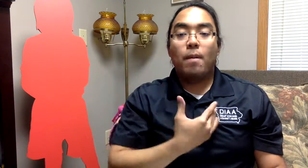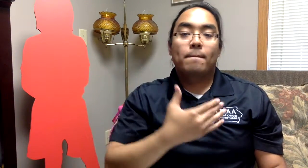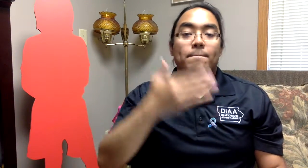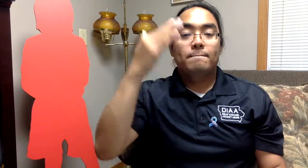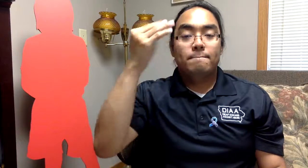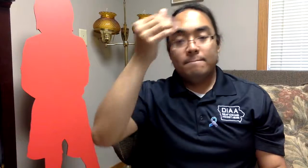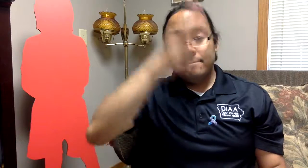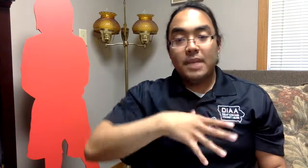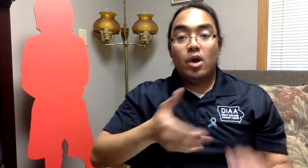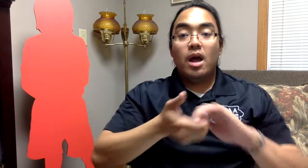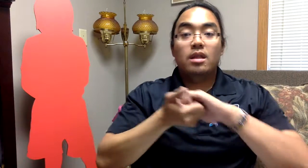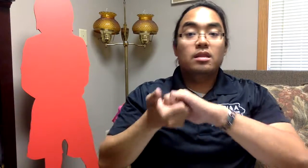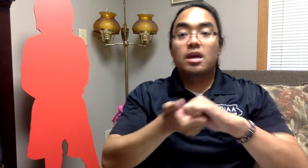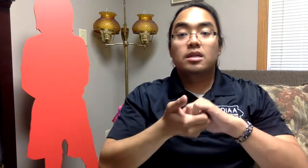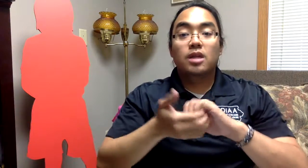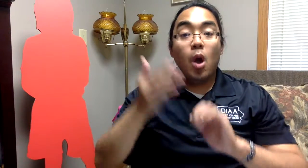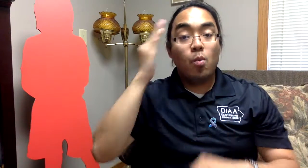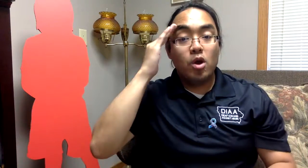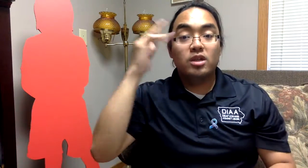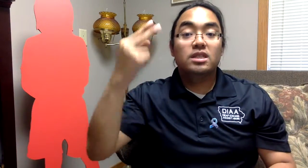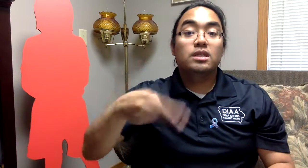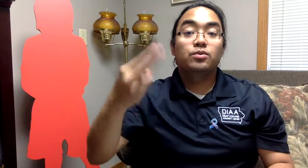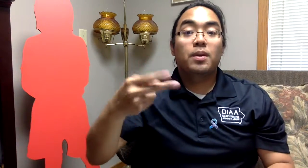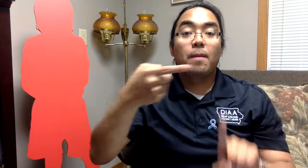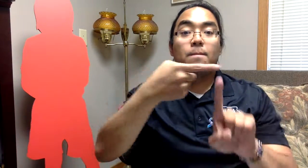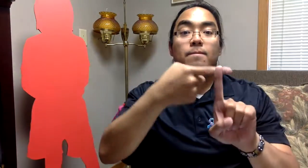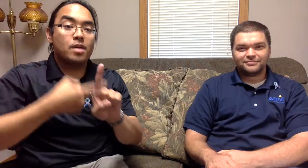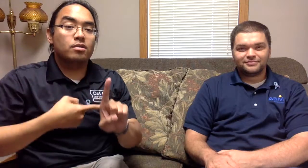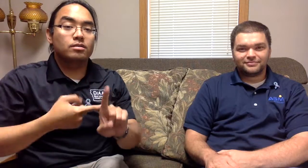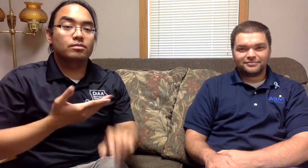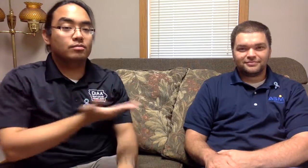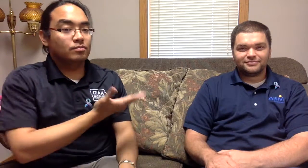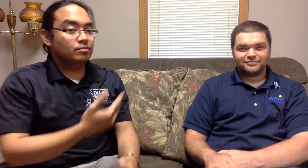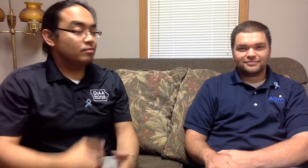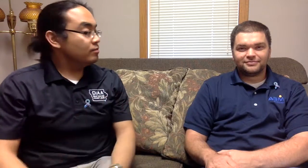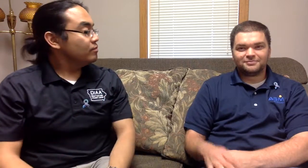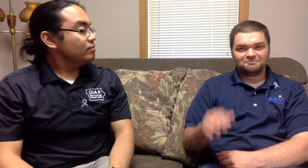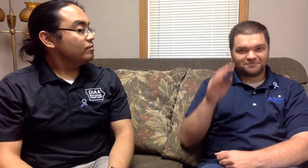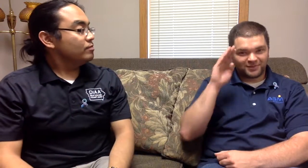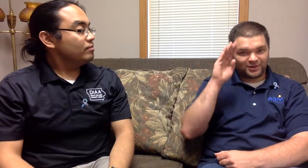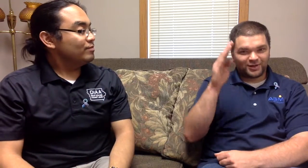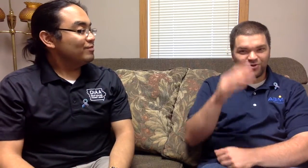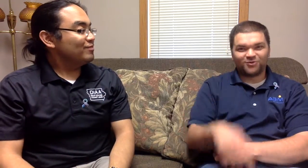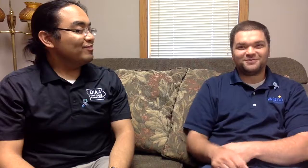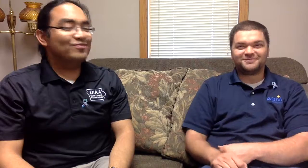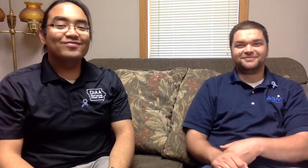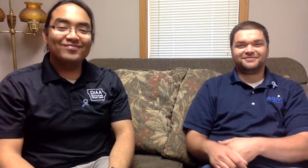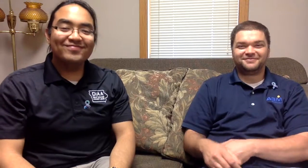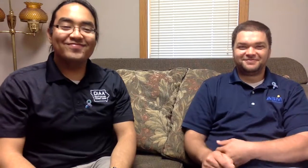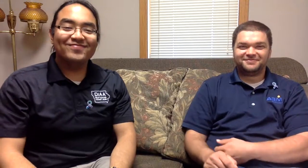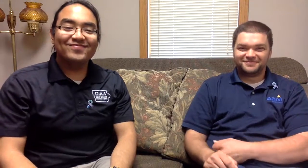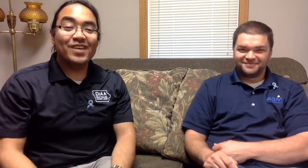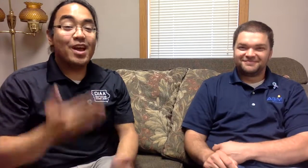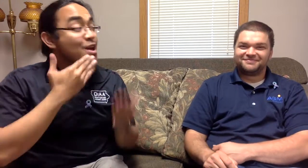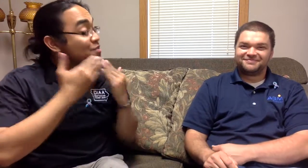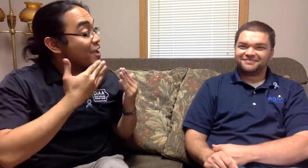for Male Allies Awareness History Month Hello!